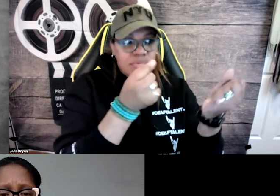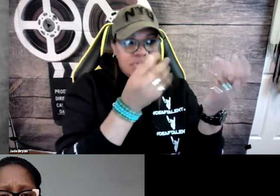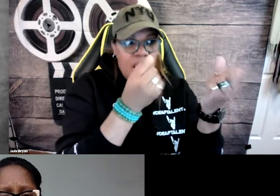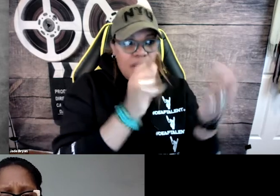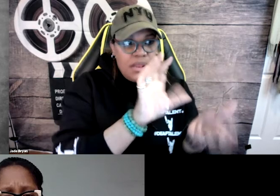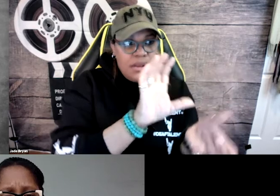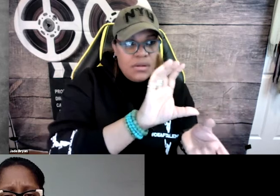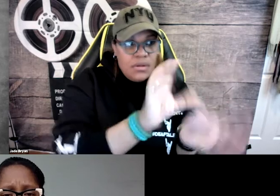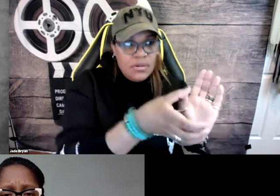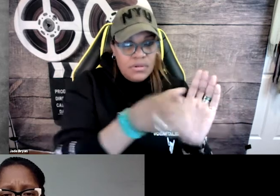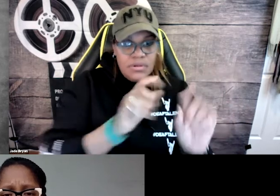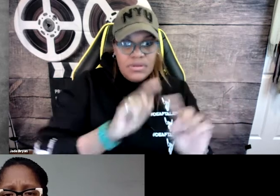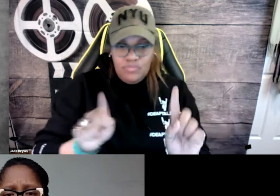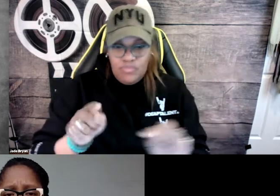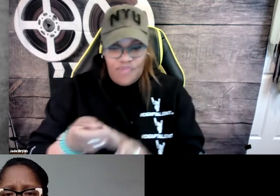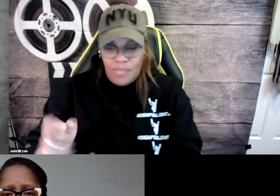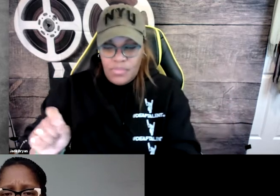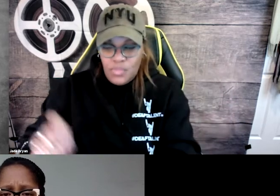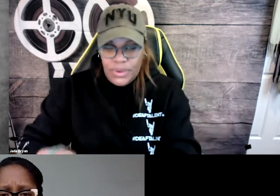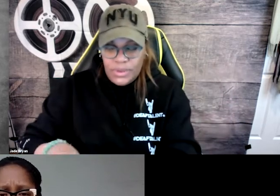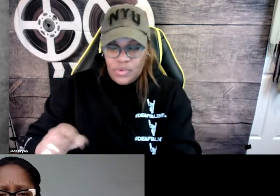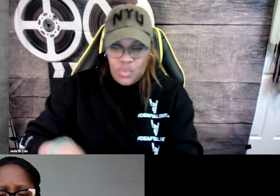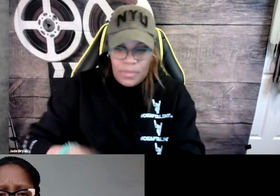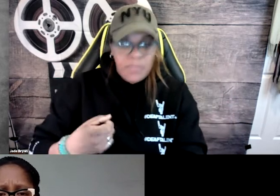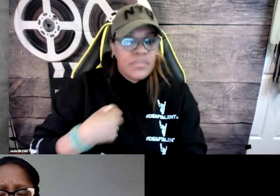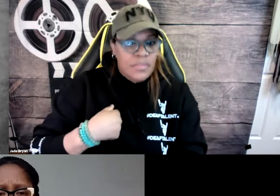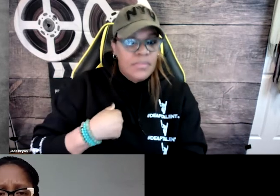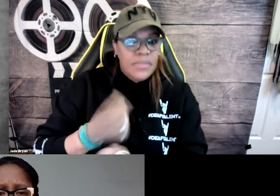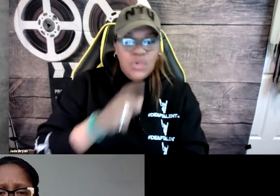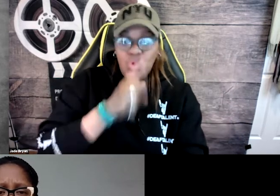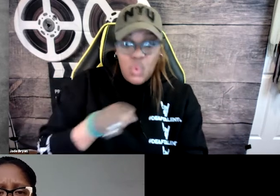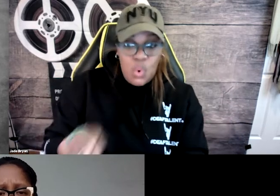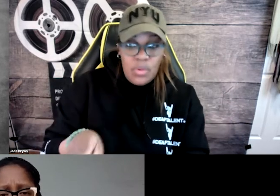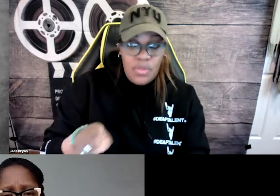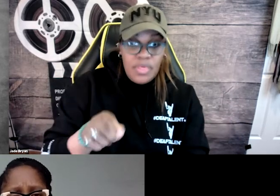even though you have the sign, which has been an interpretation